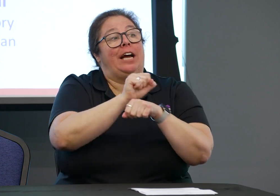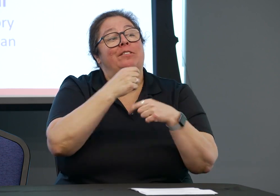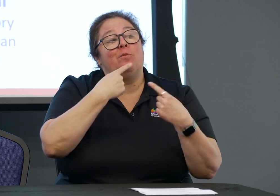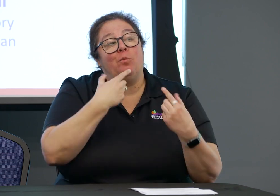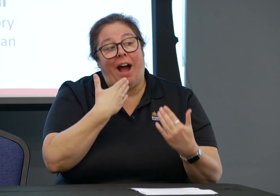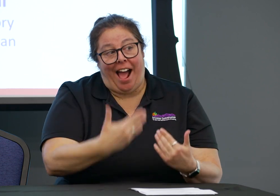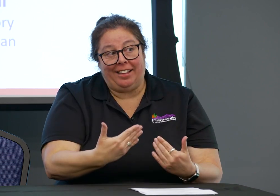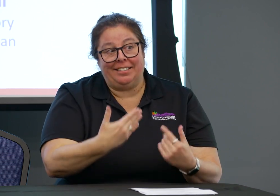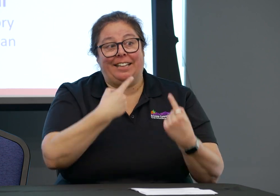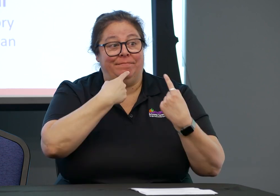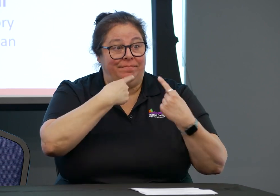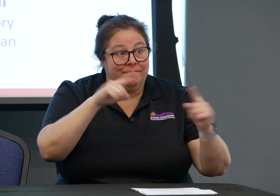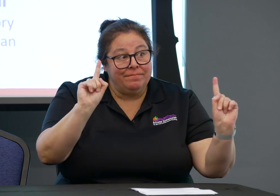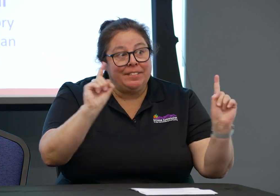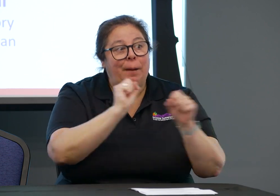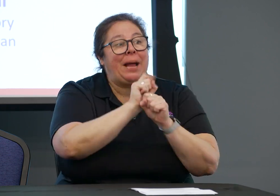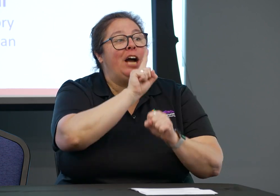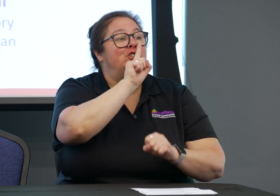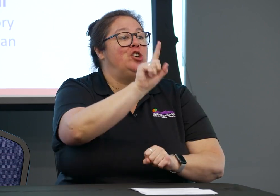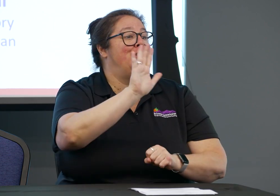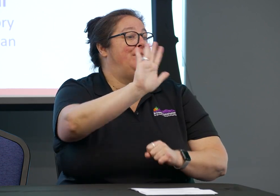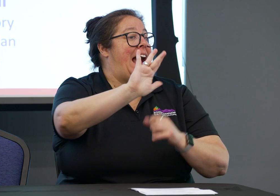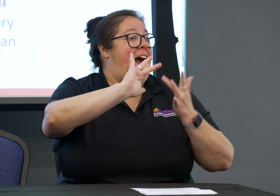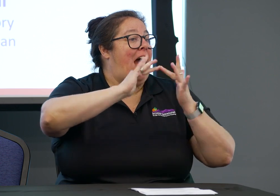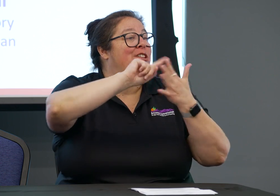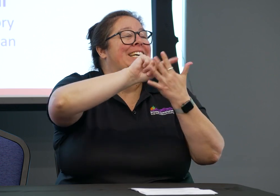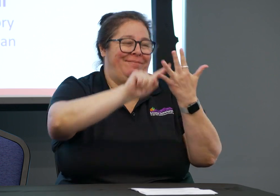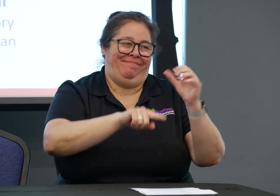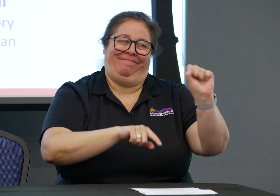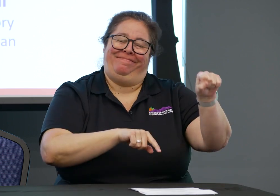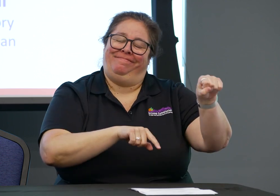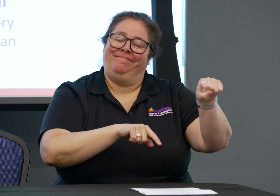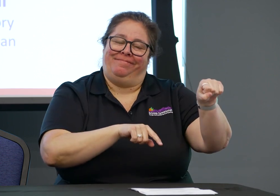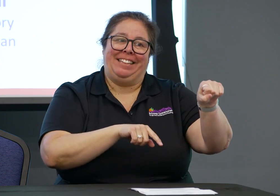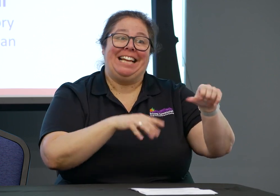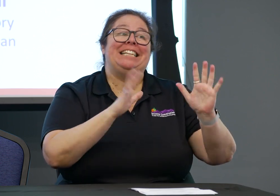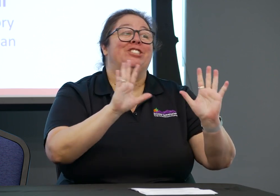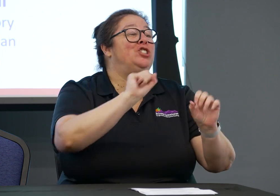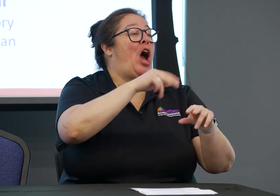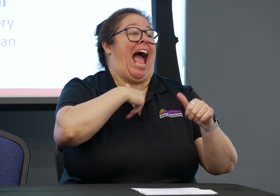that the video remote interpreting services that you use is at its best standards.